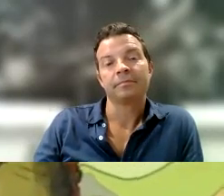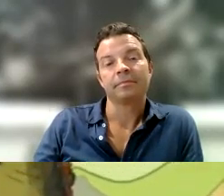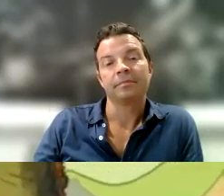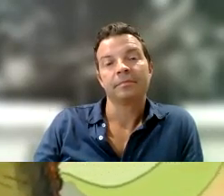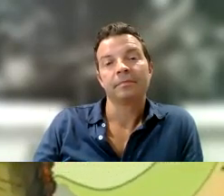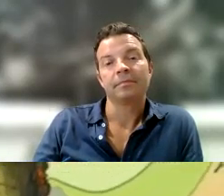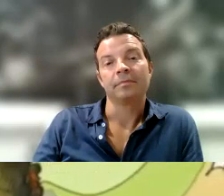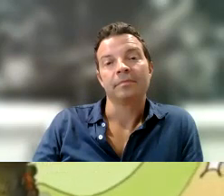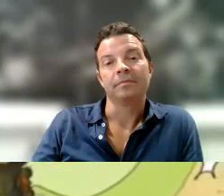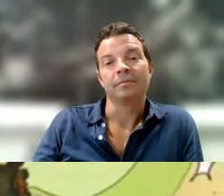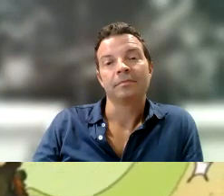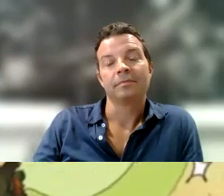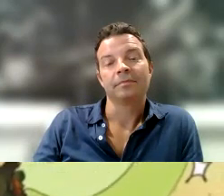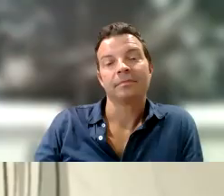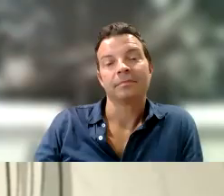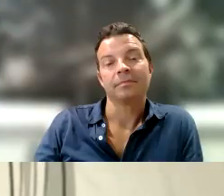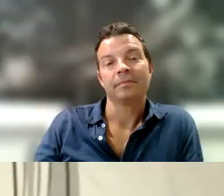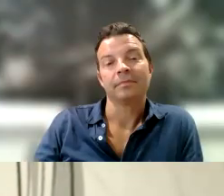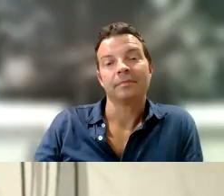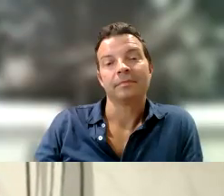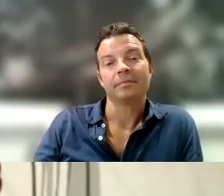to keep down No, there's nothing that we can't do